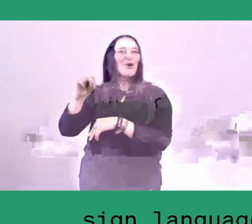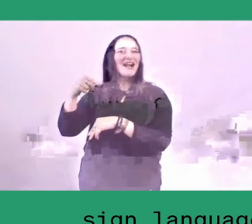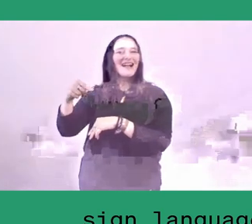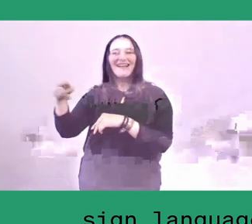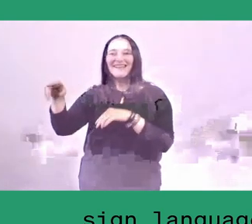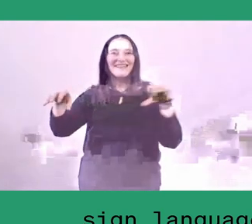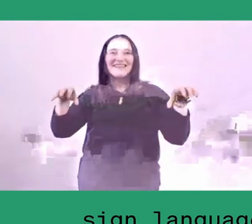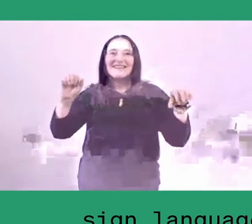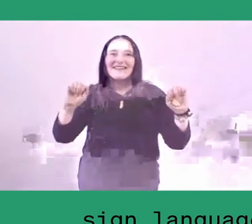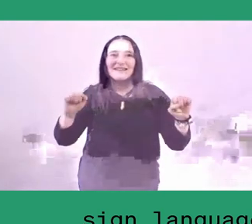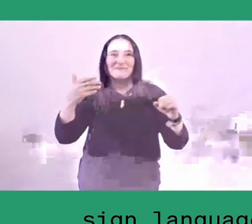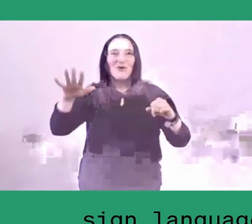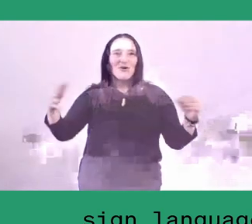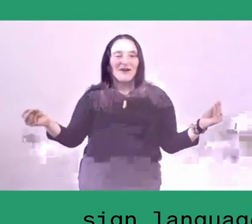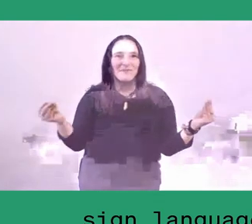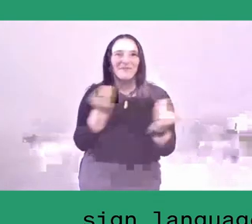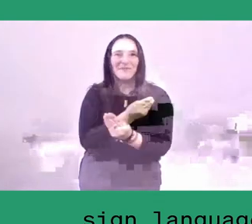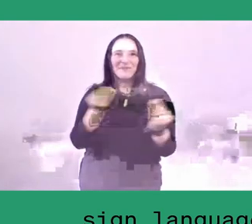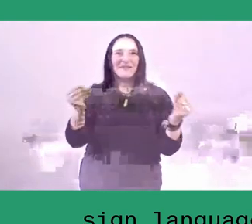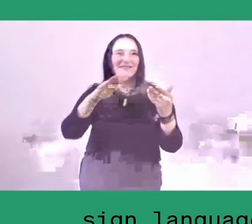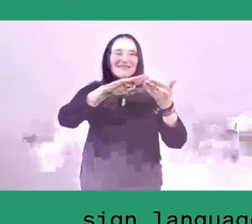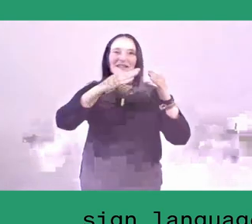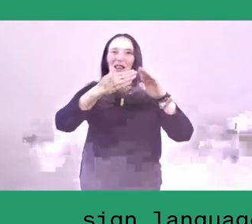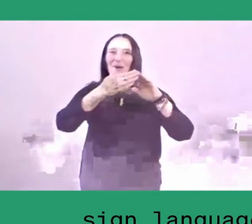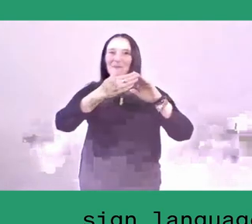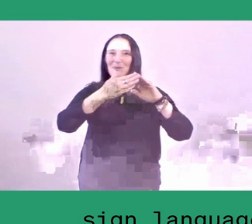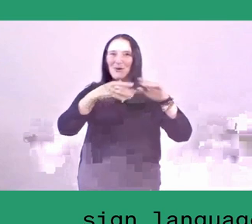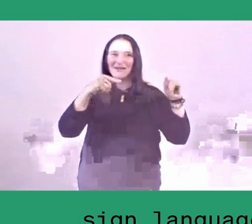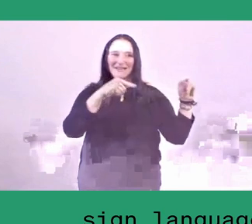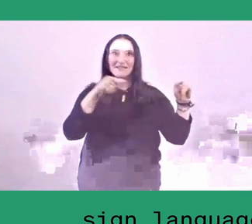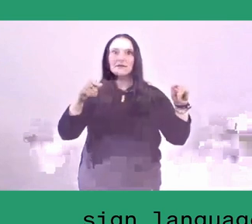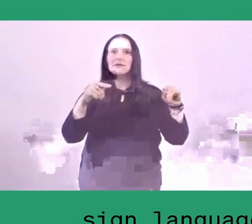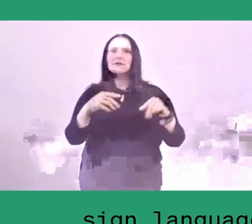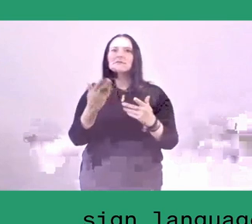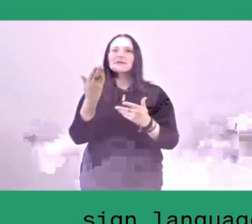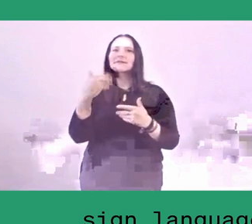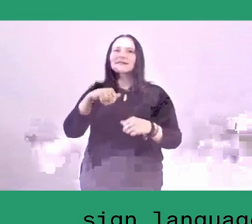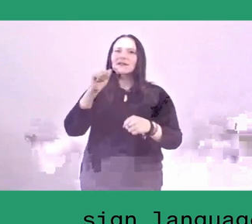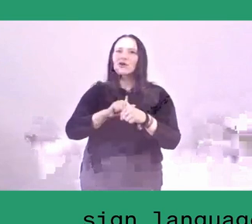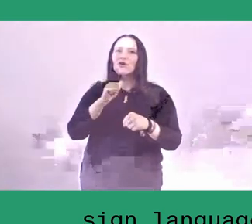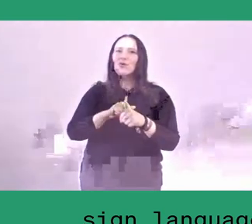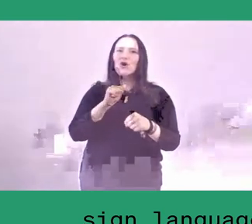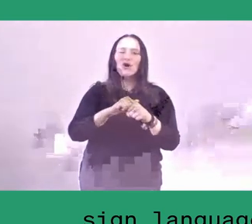they are not working alone within their kampung, but they work with local governments, they work with the ministries,